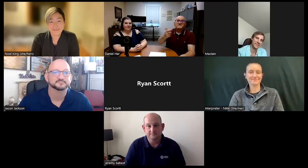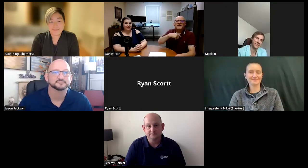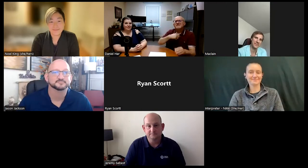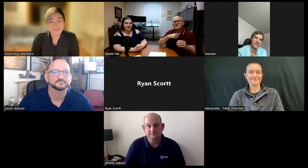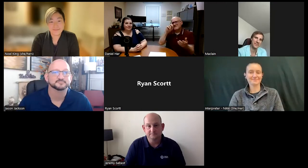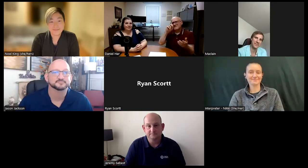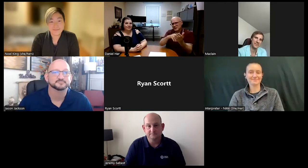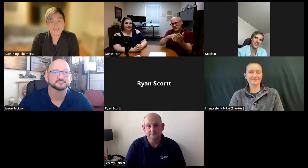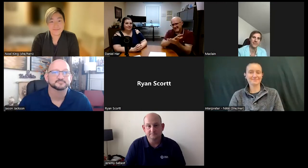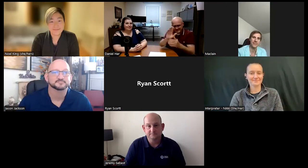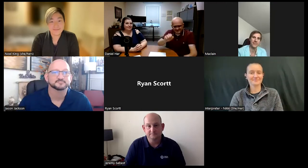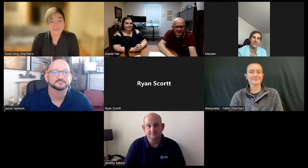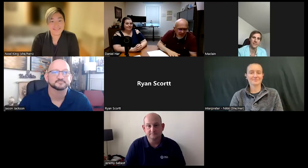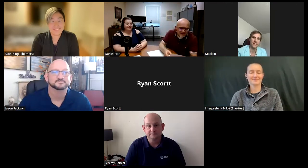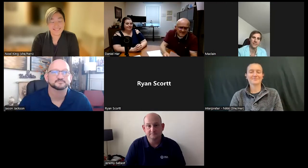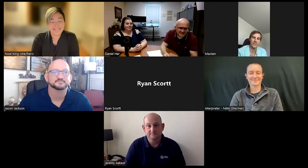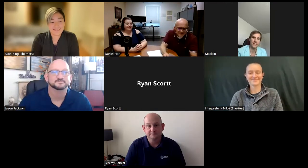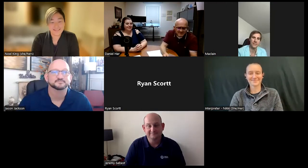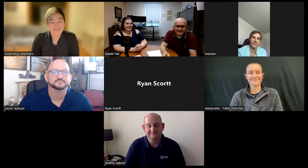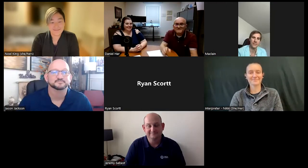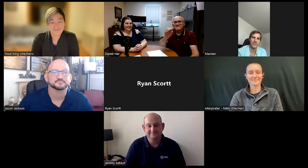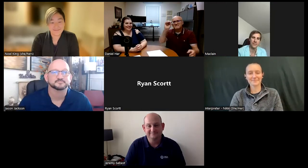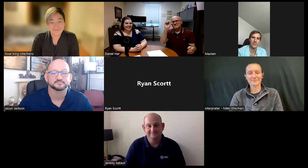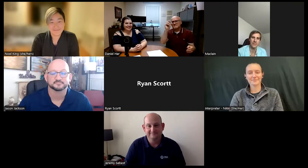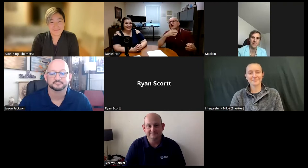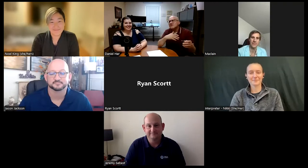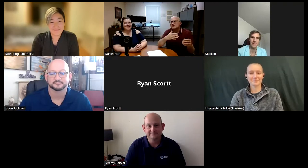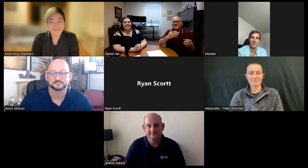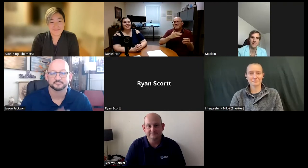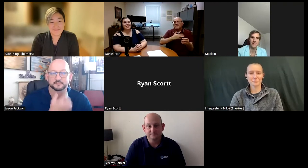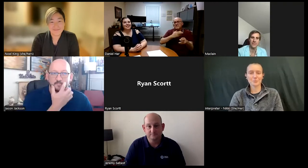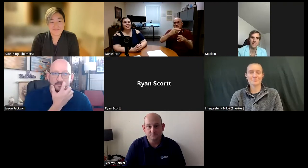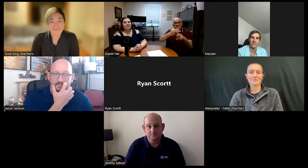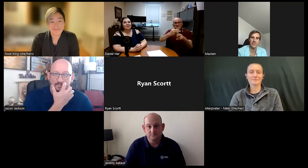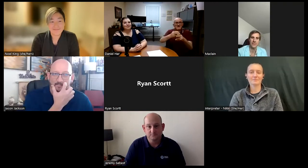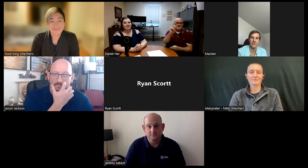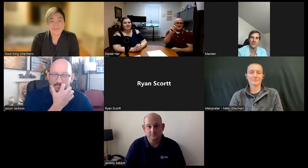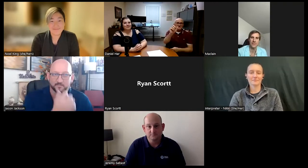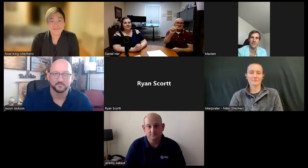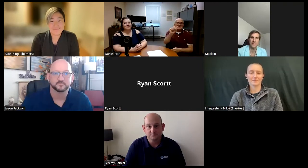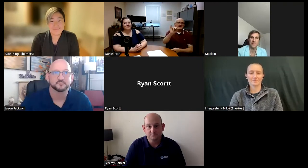So, I have to look at my paper one second. Okay.